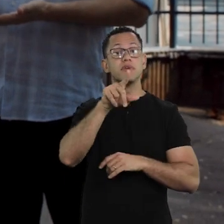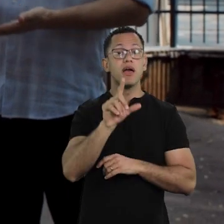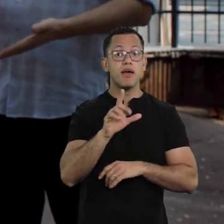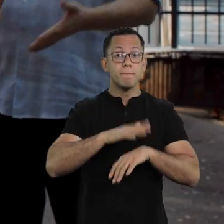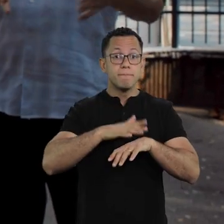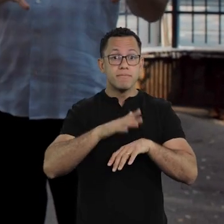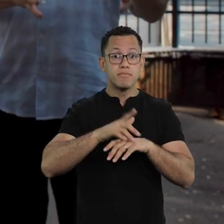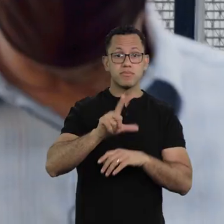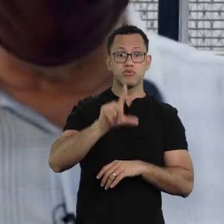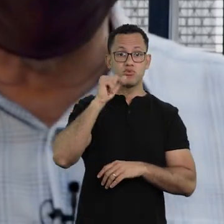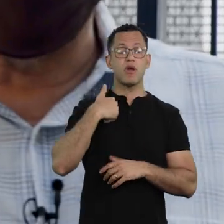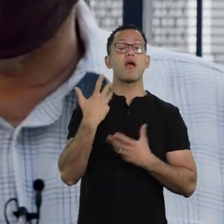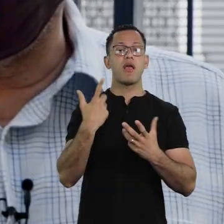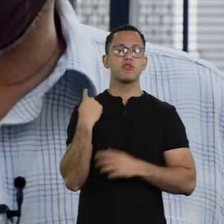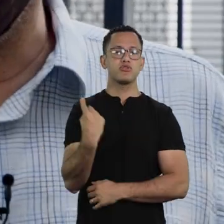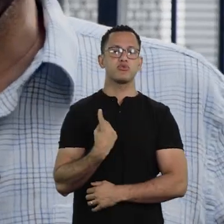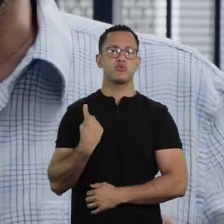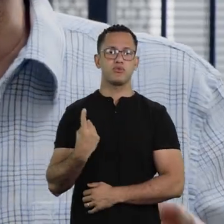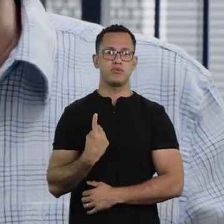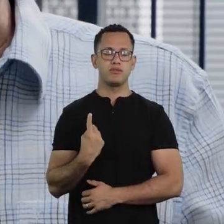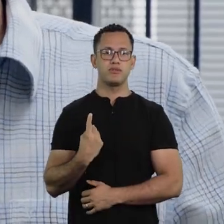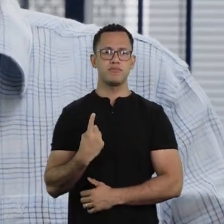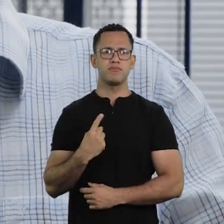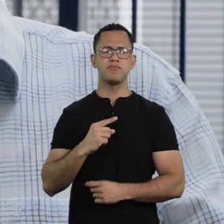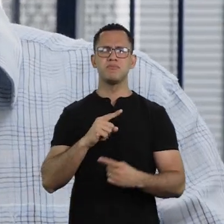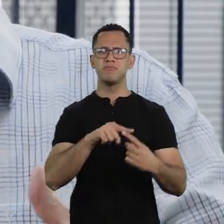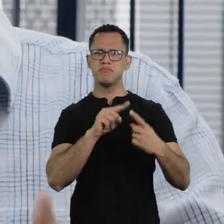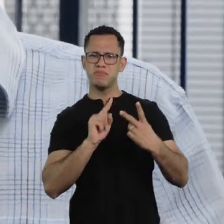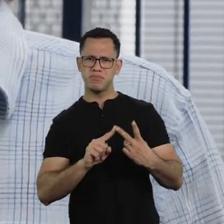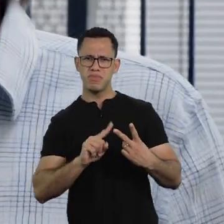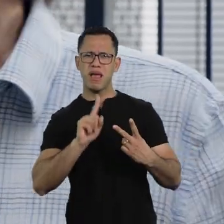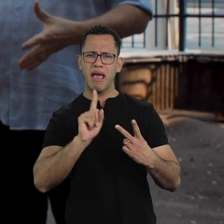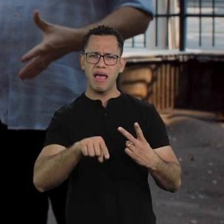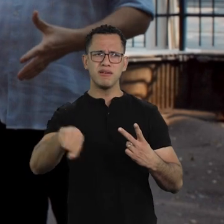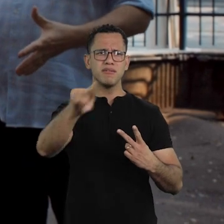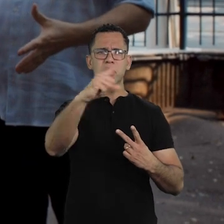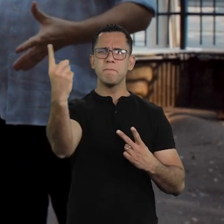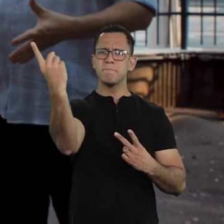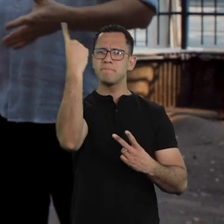It’s another thing to be suddenly isolated in your home.